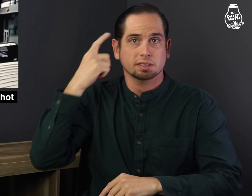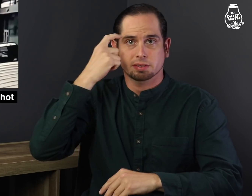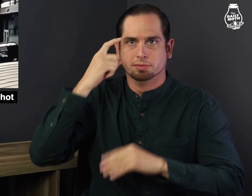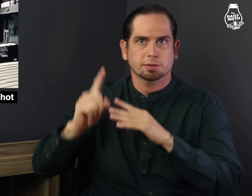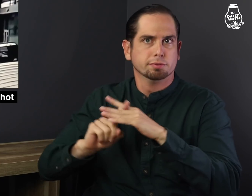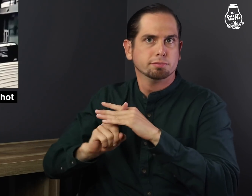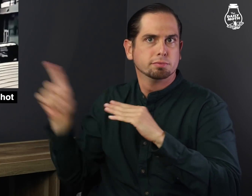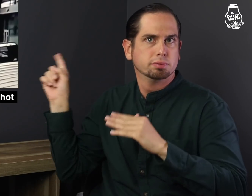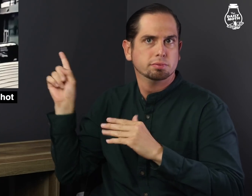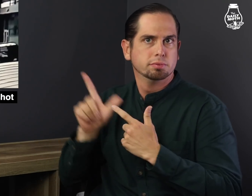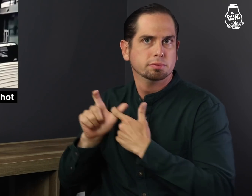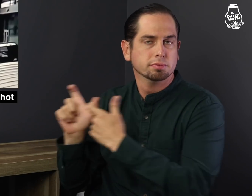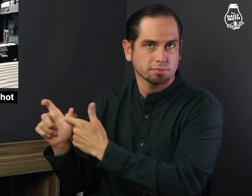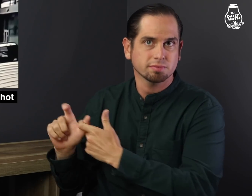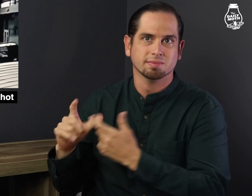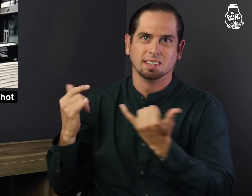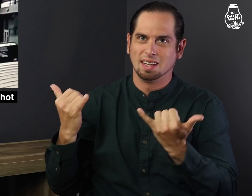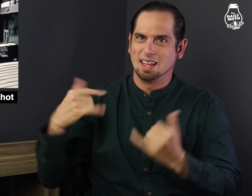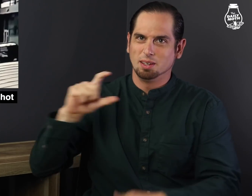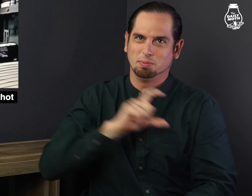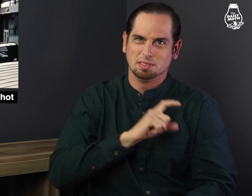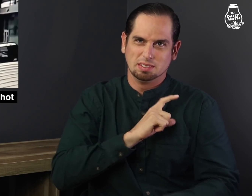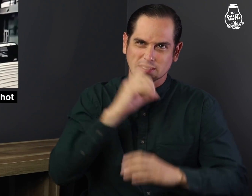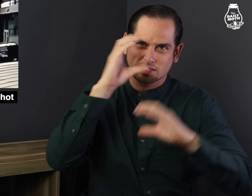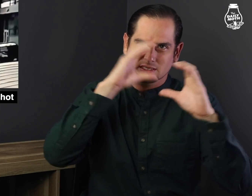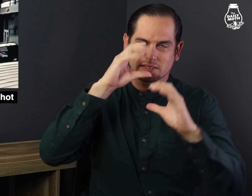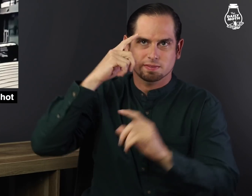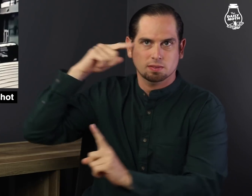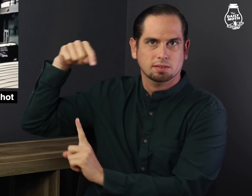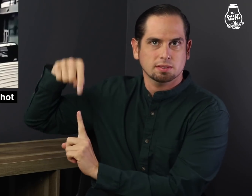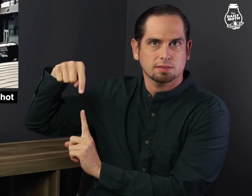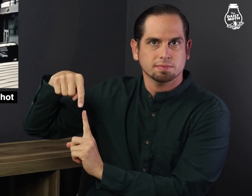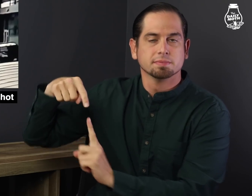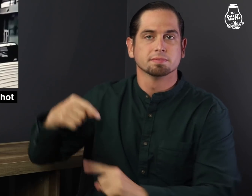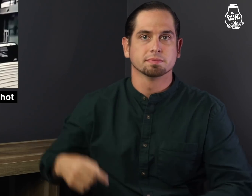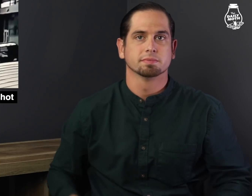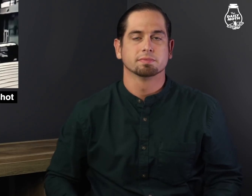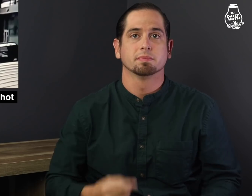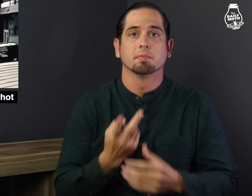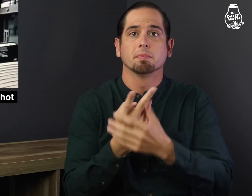The suspect ran away and there is a manhunt for him.